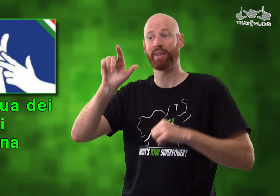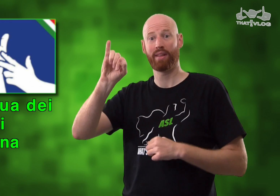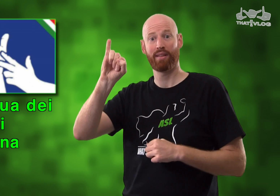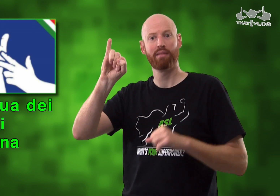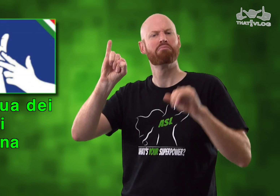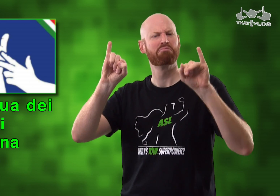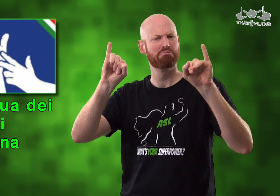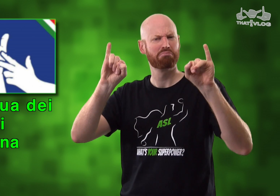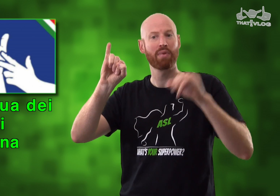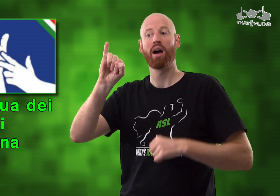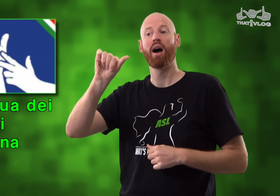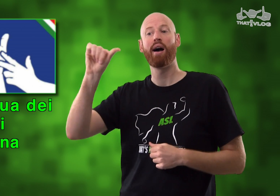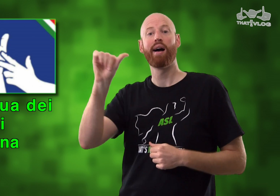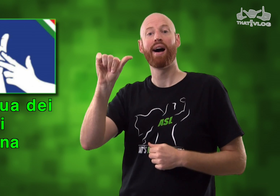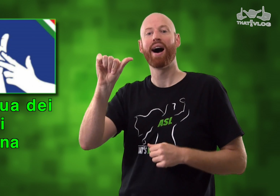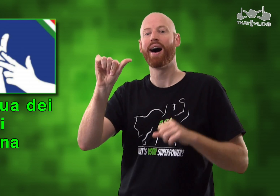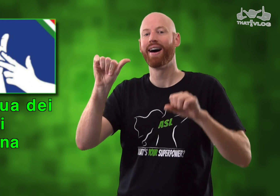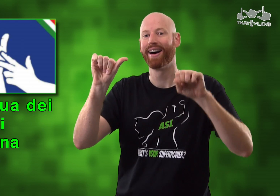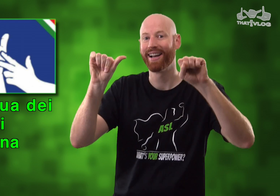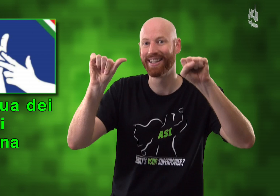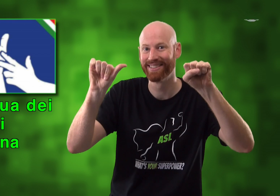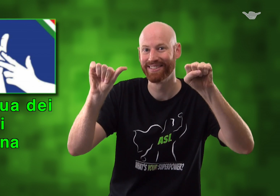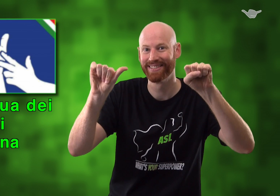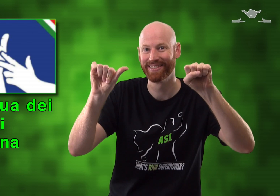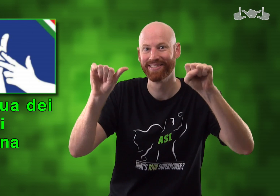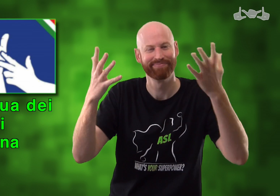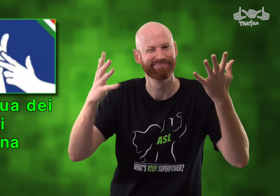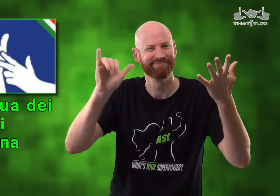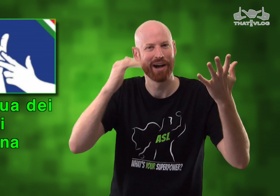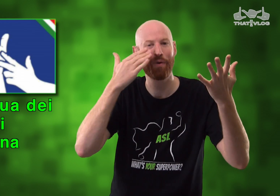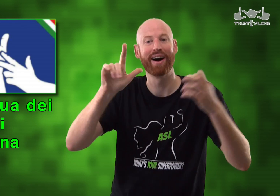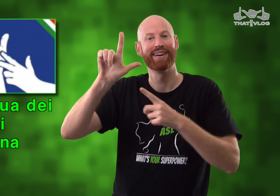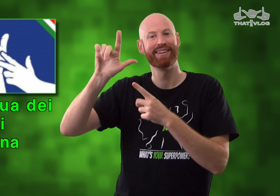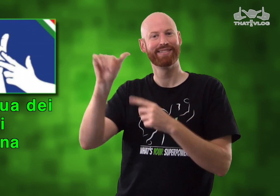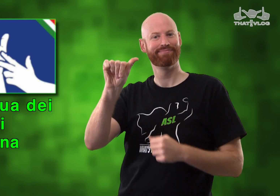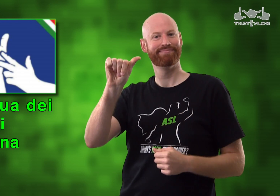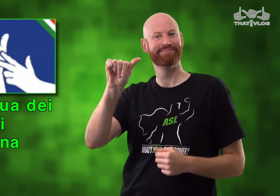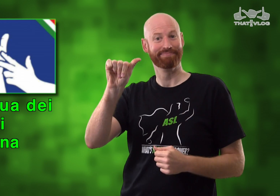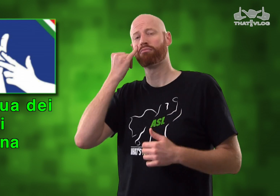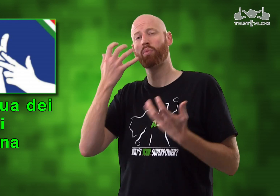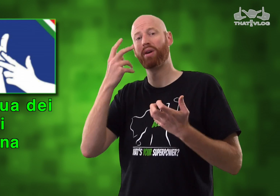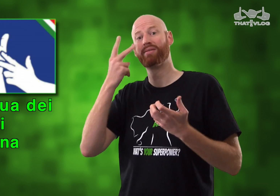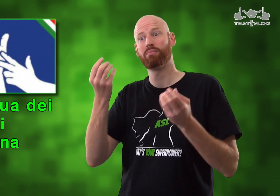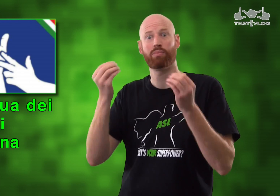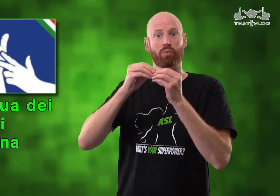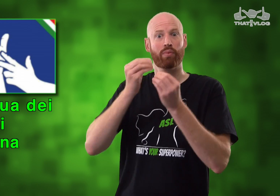'A' hand shape. So 'L' and the 'I' are the same but their 'A' hand shape actually means 'S'.